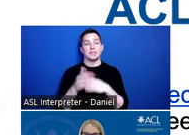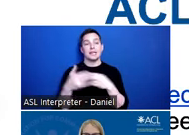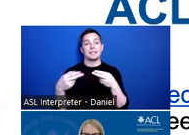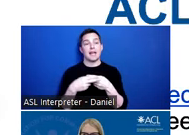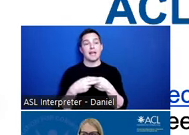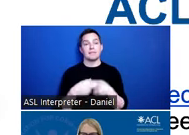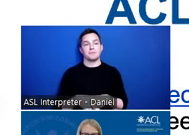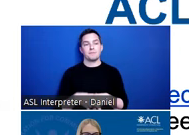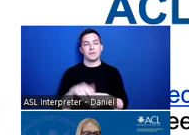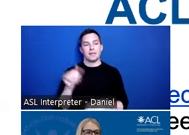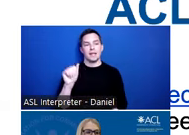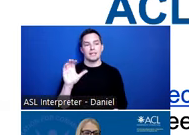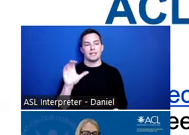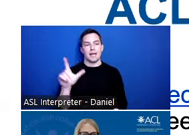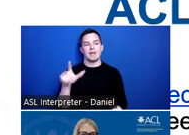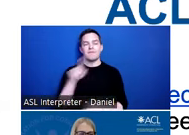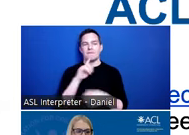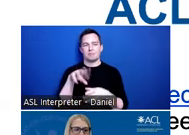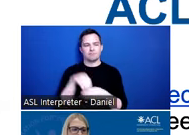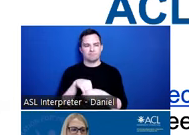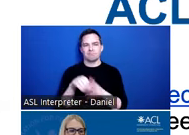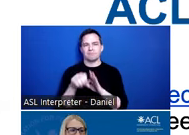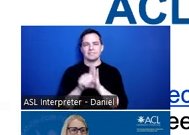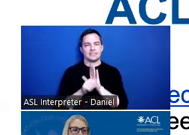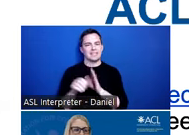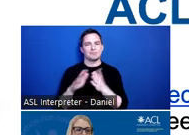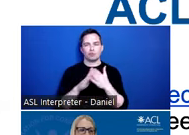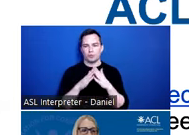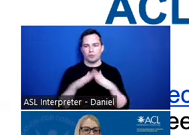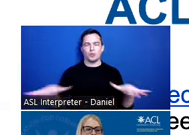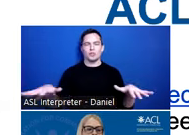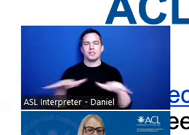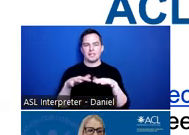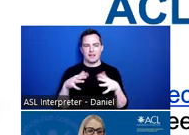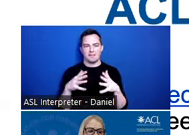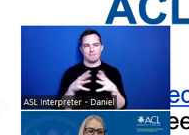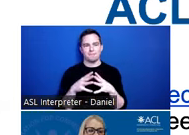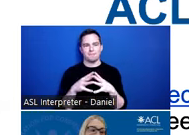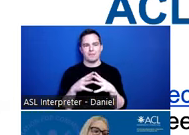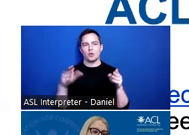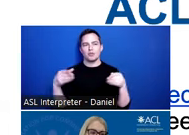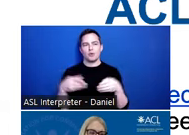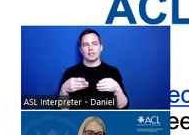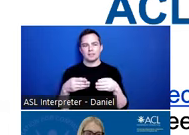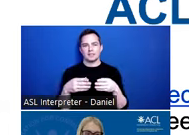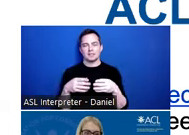ACL is very engaged with the states and communities and the research community